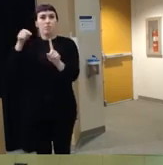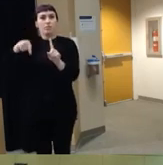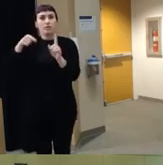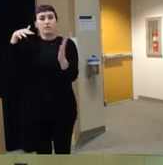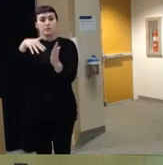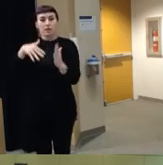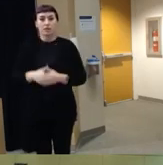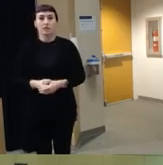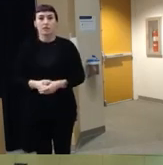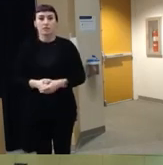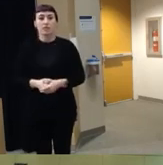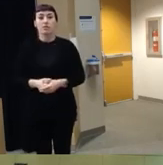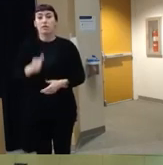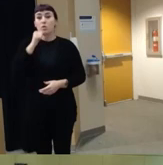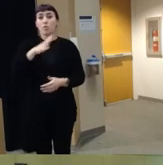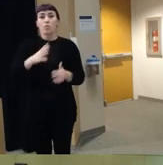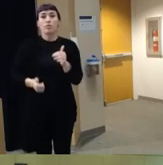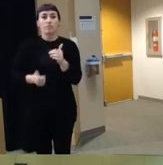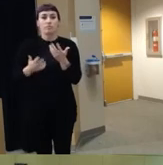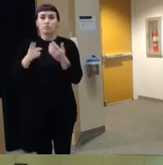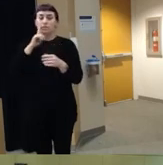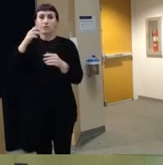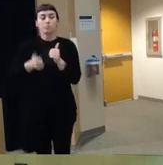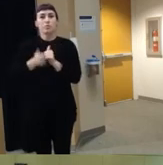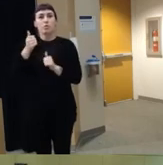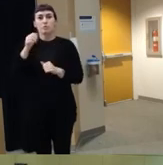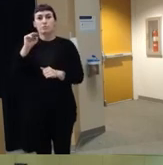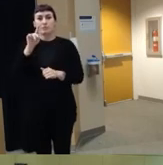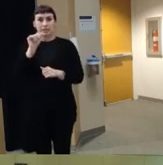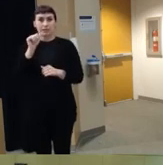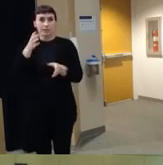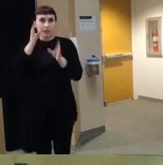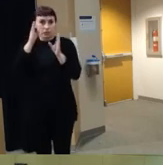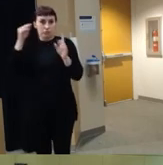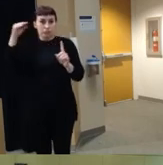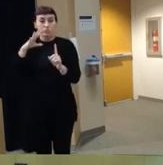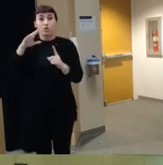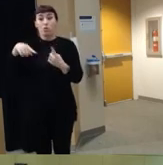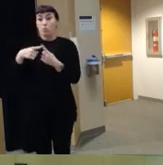got the most media attention um when we had information available um most Firearms were